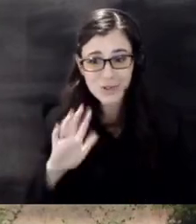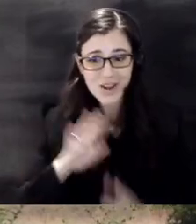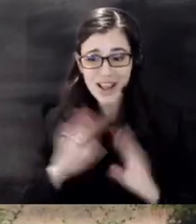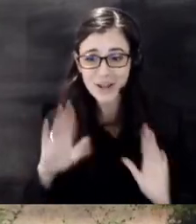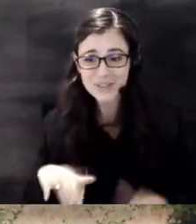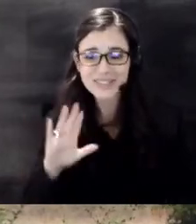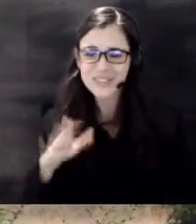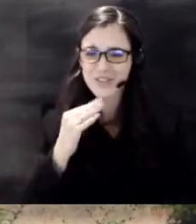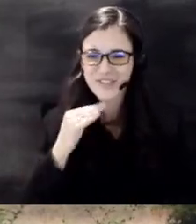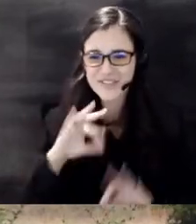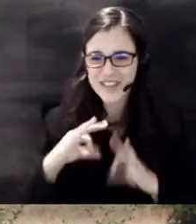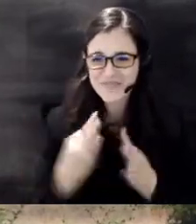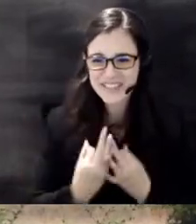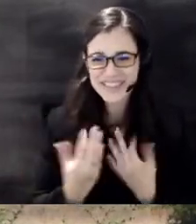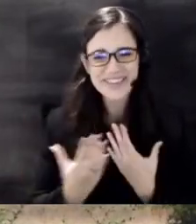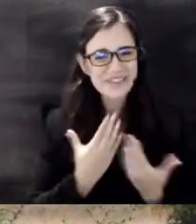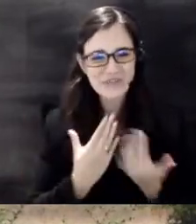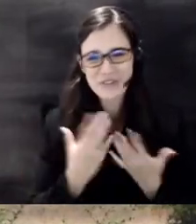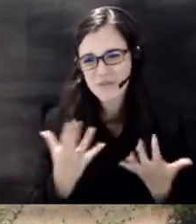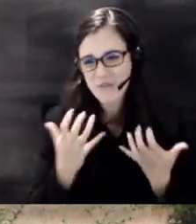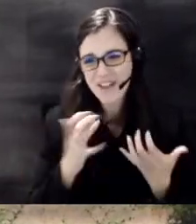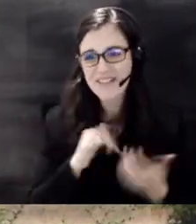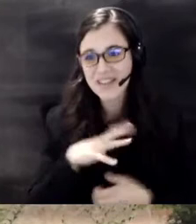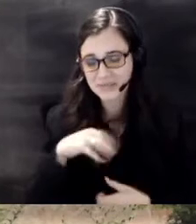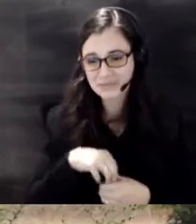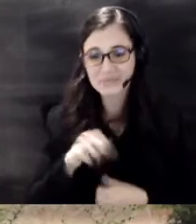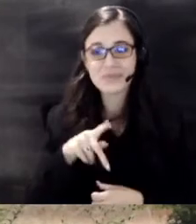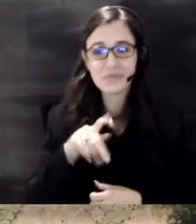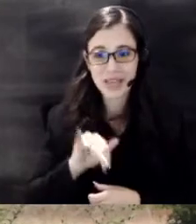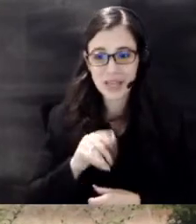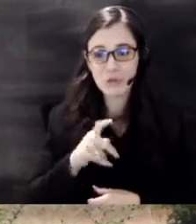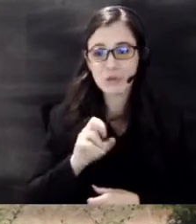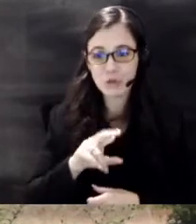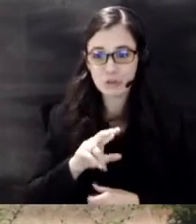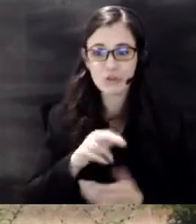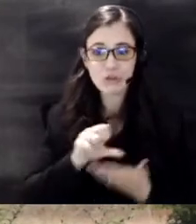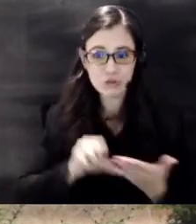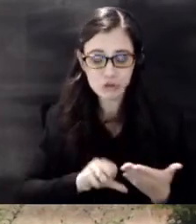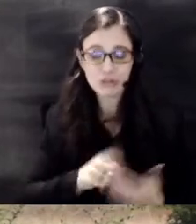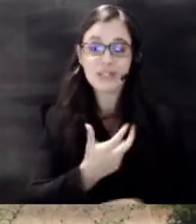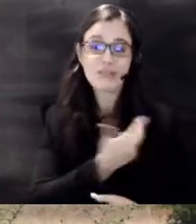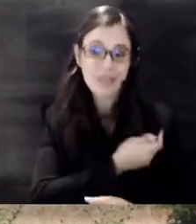whatever you'd like and that comes with spay neuter surgeries vaccinations microchip it's